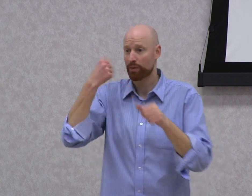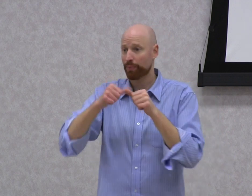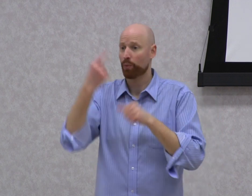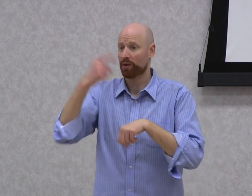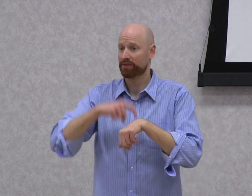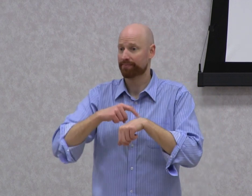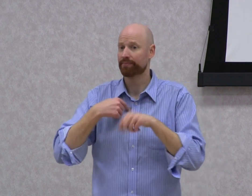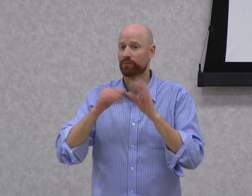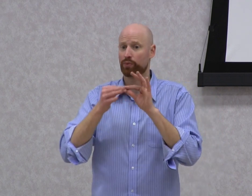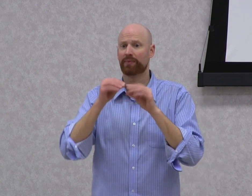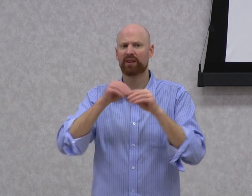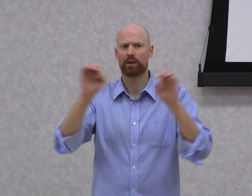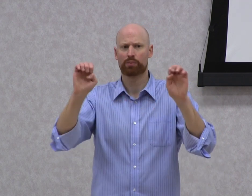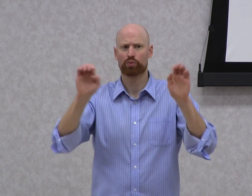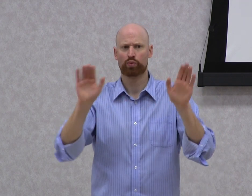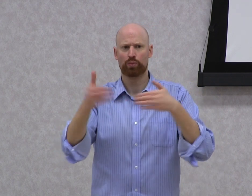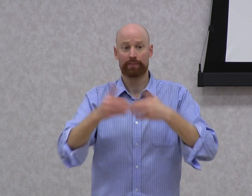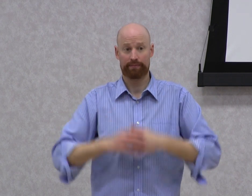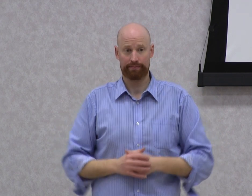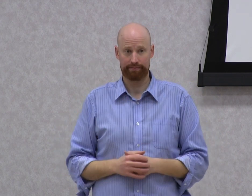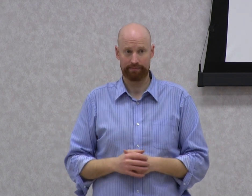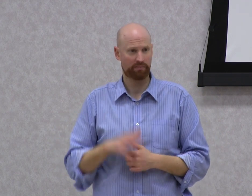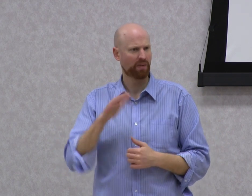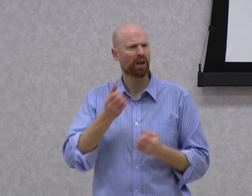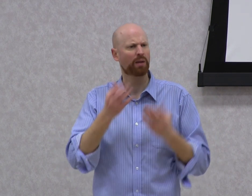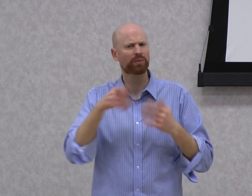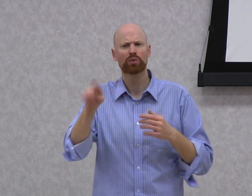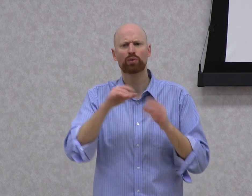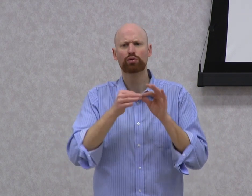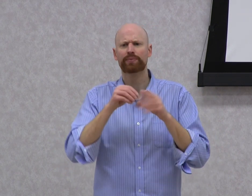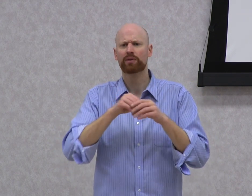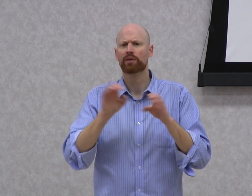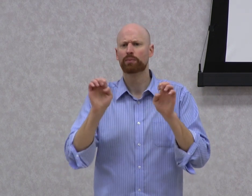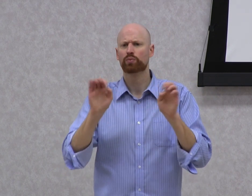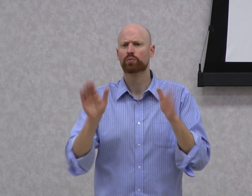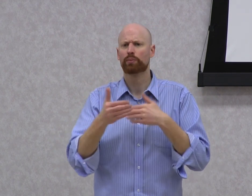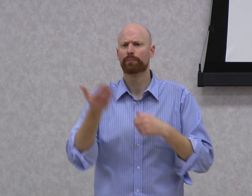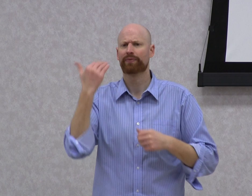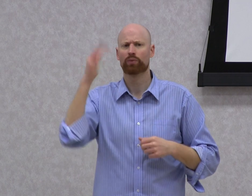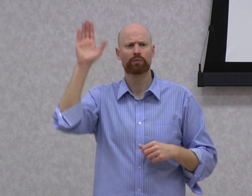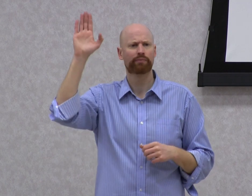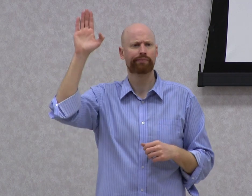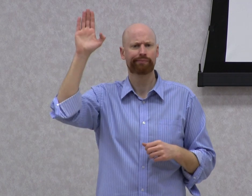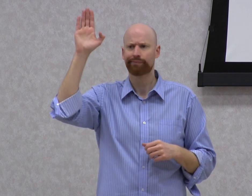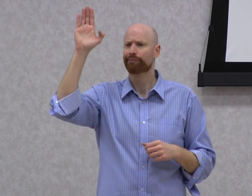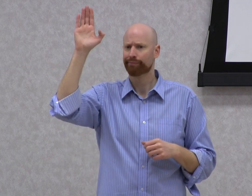I recall one time when I was interpreting in an emergency room... show of hands: How many of you have interpreted in emergency rooms?